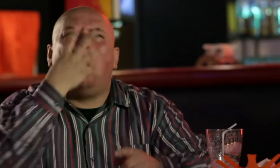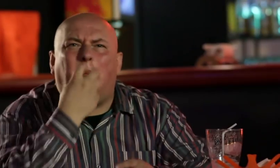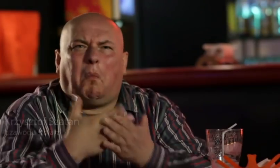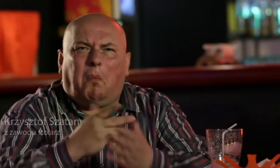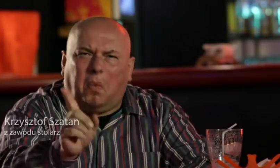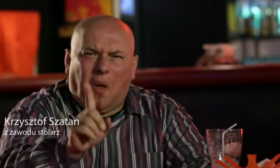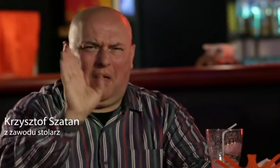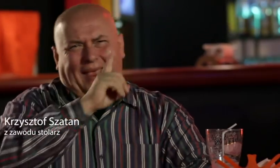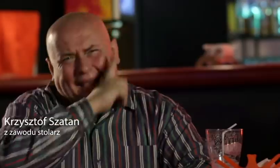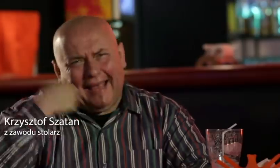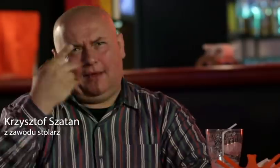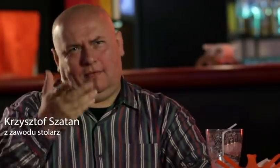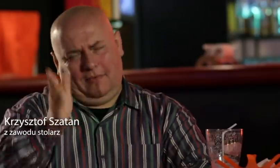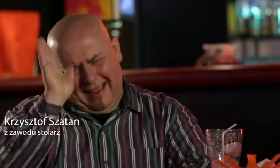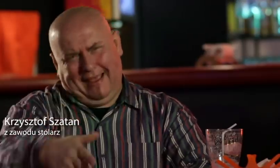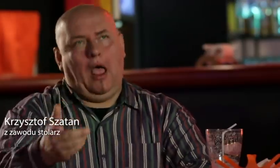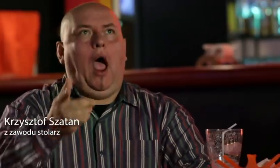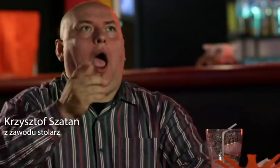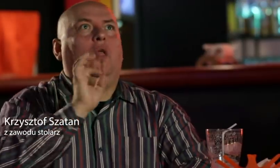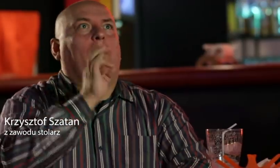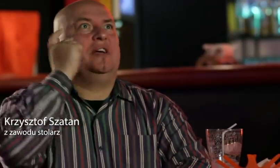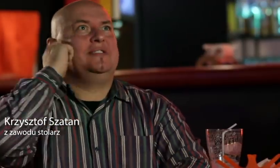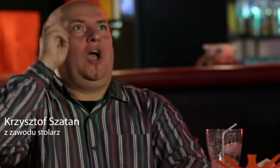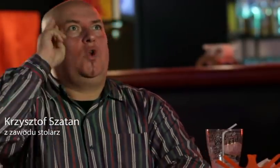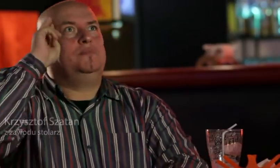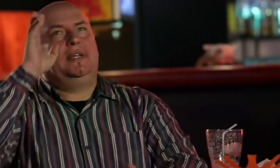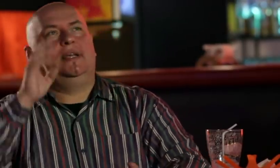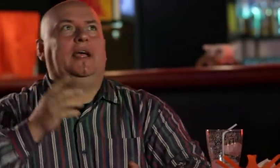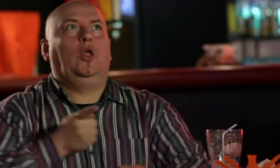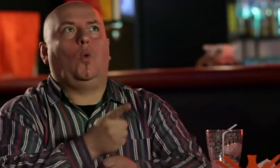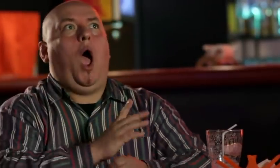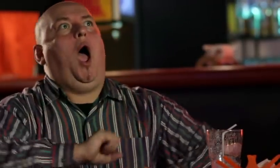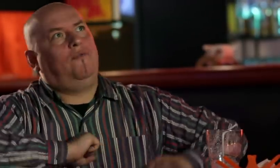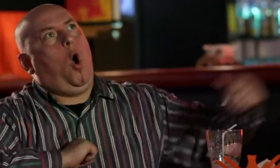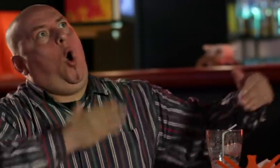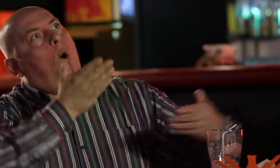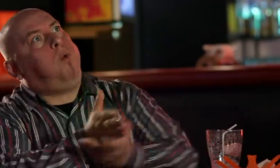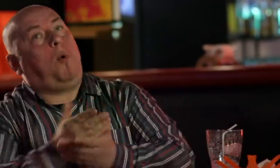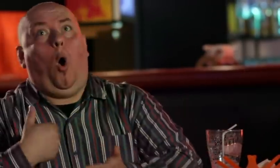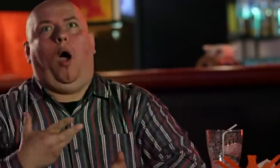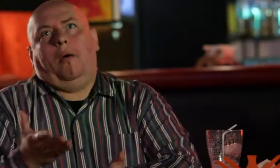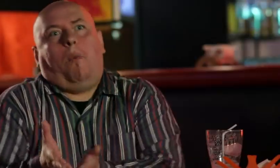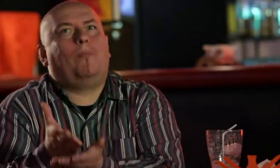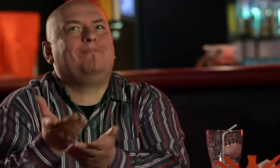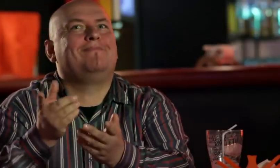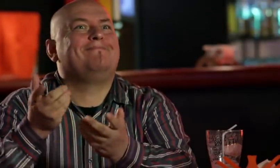I ask people: Why are you so sad? Cheer up. Smile.' And then hearing people say OK, I wont tease him,